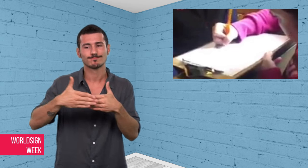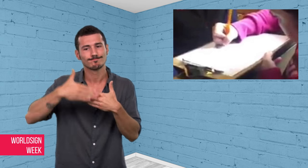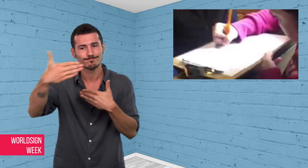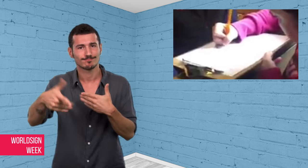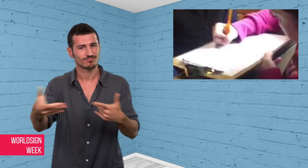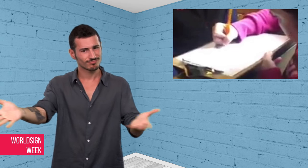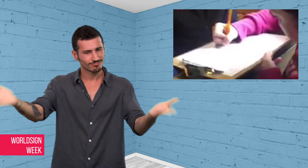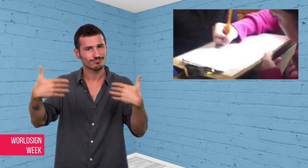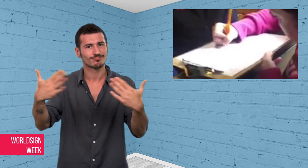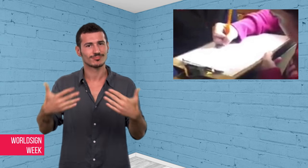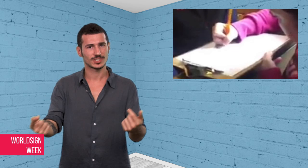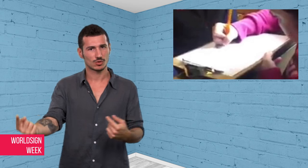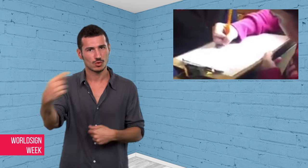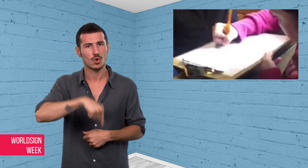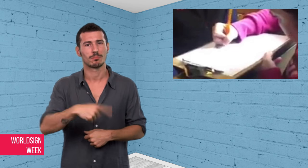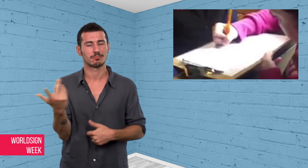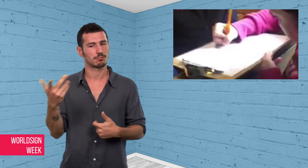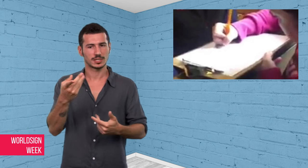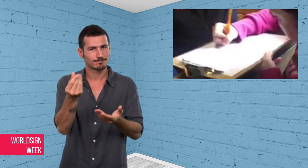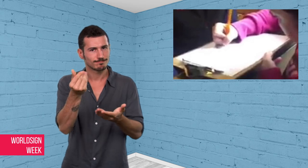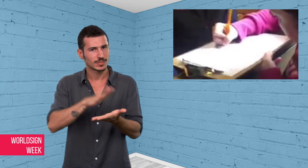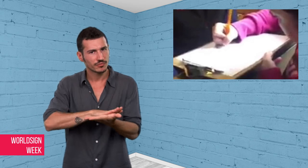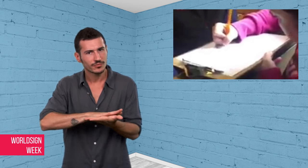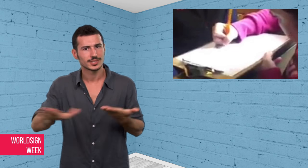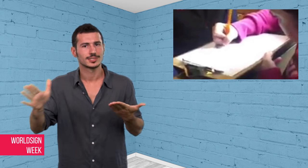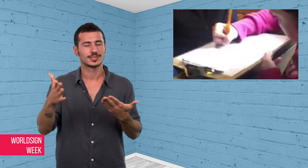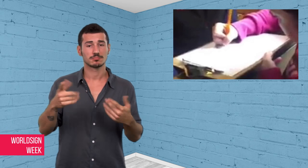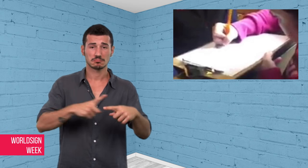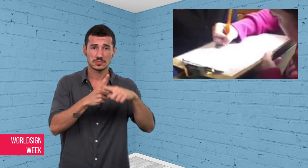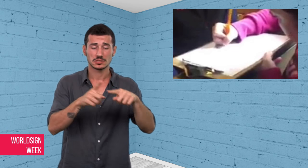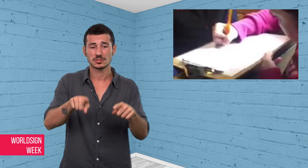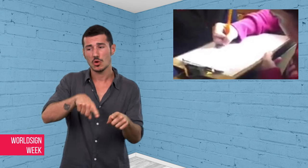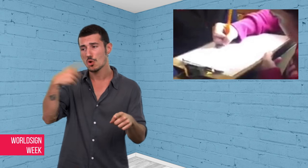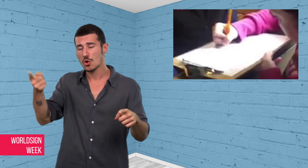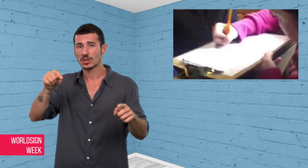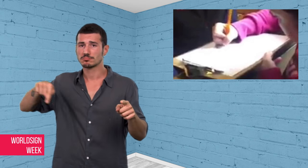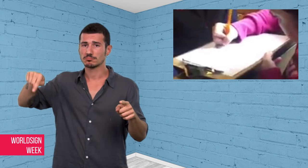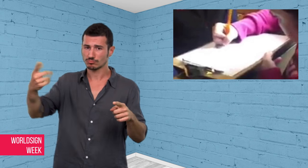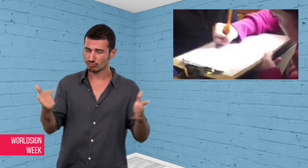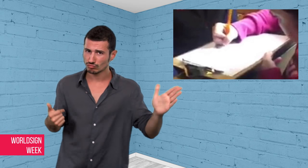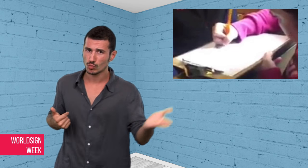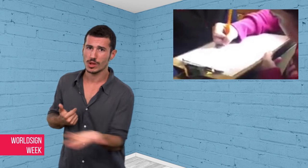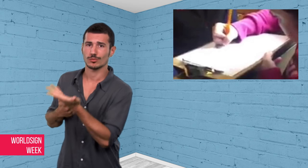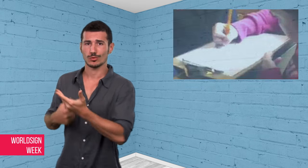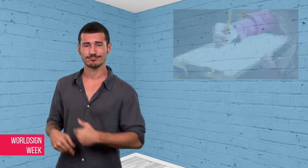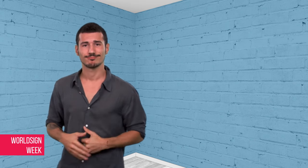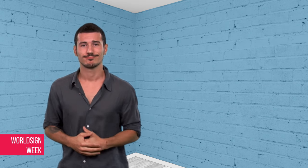and gave her friends free zip lining and